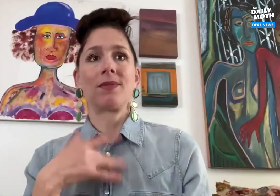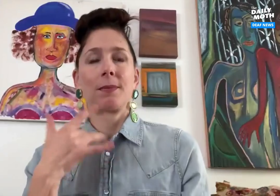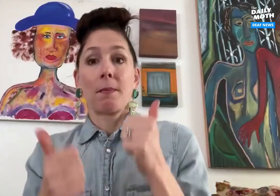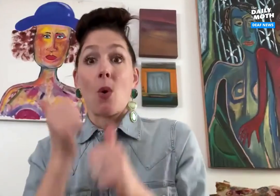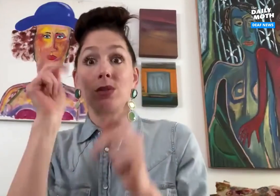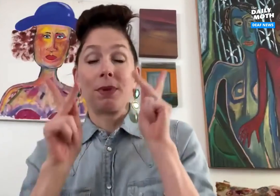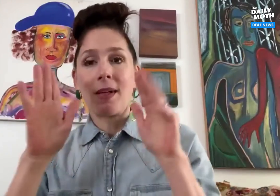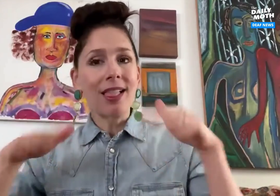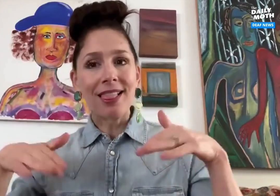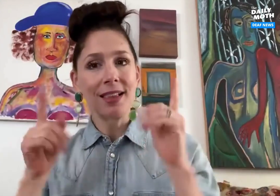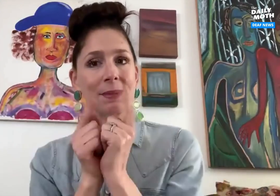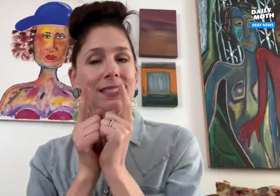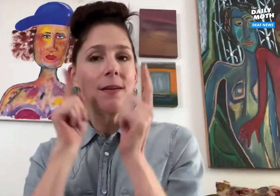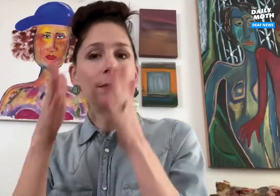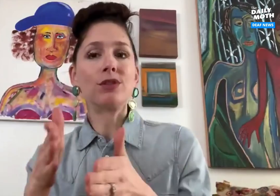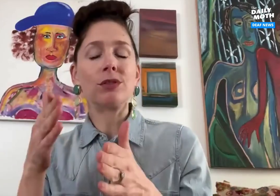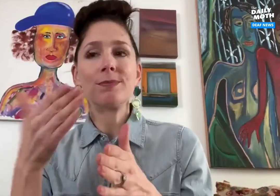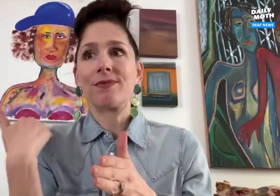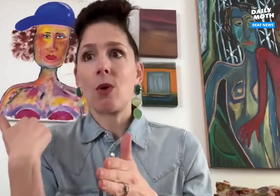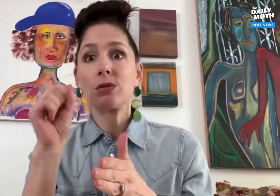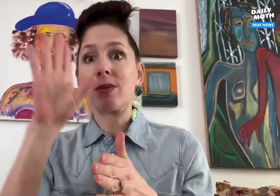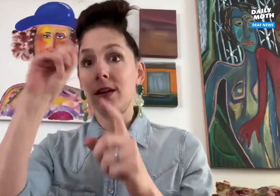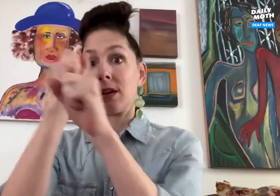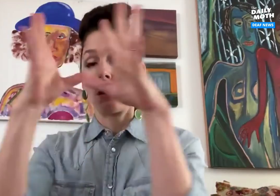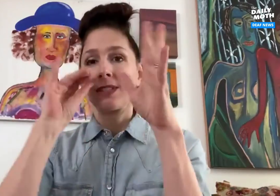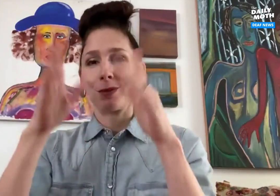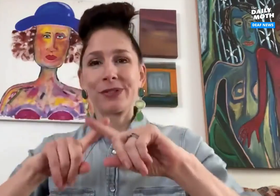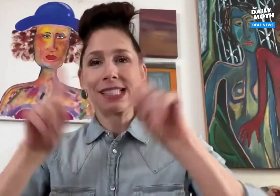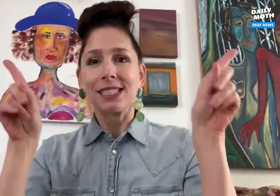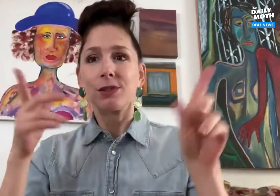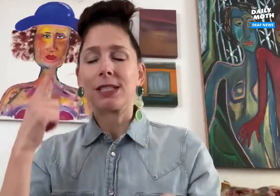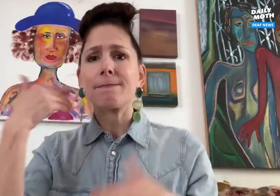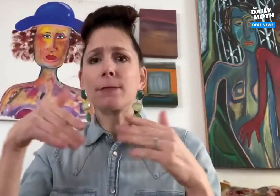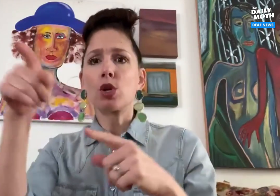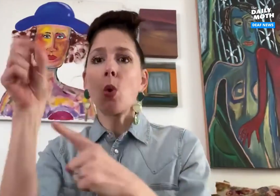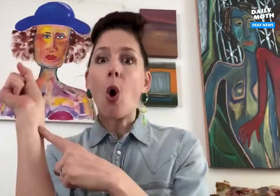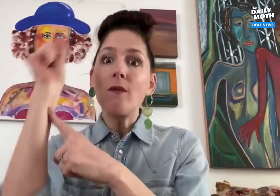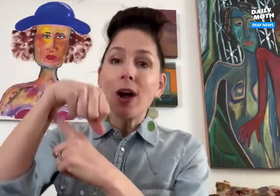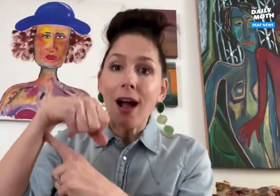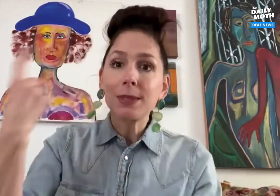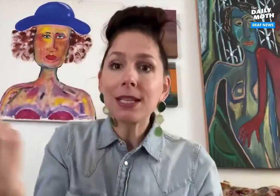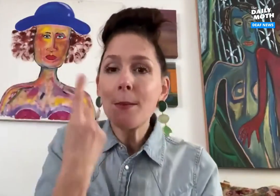Most people haven't met a deaf person in their lives so what they envision might be different from reality. People are often so impressed by how the deaf doctors have